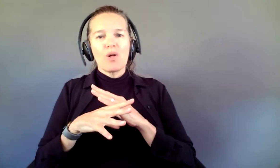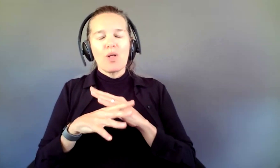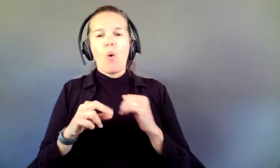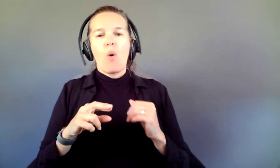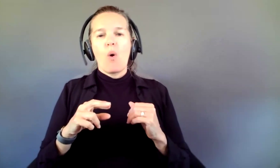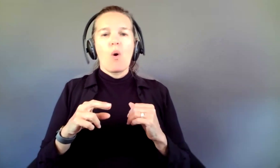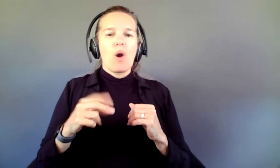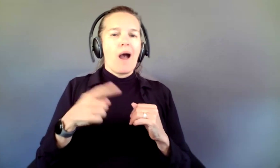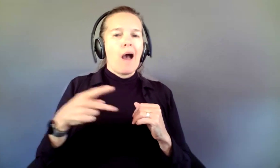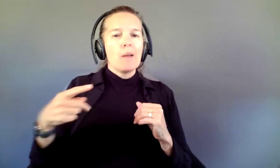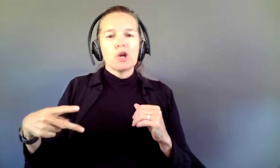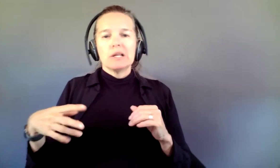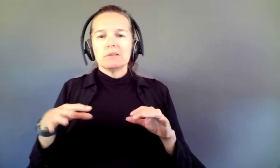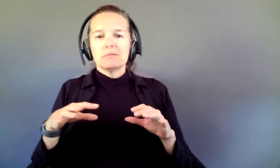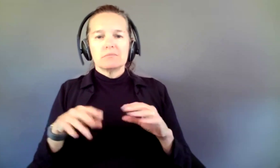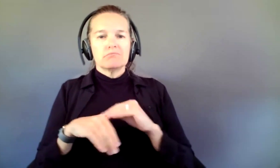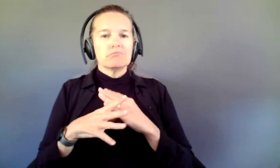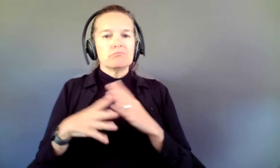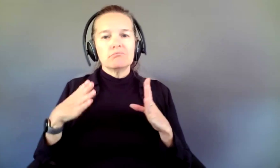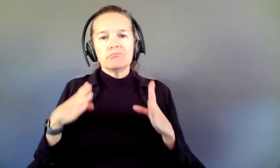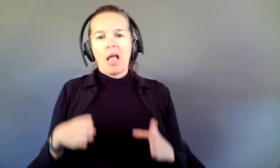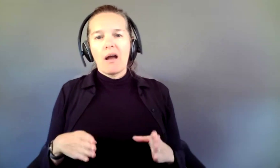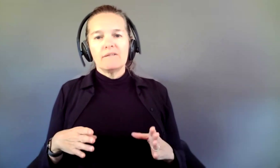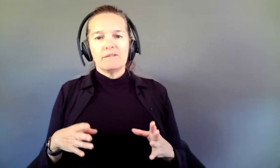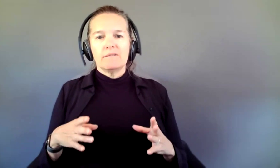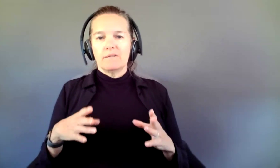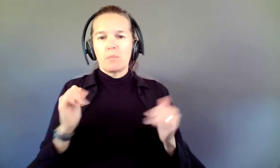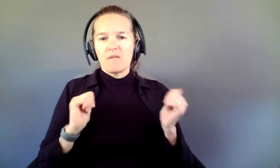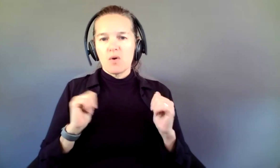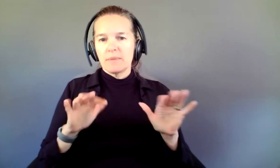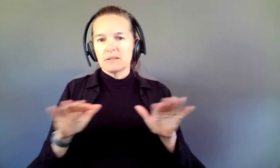that are extensive and beyond that. When we get into what makes something virtual and